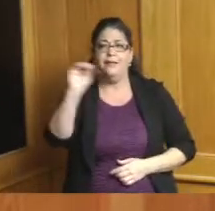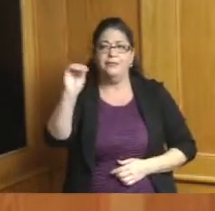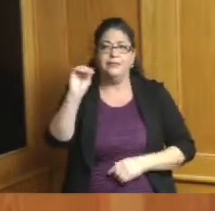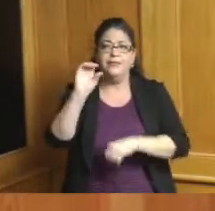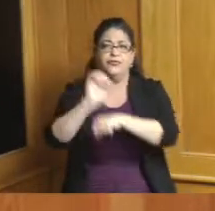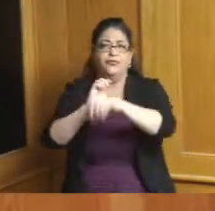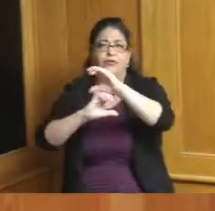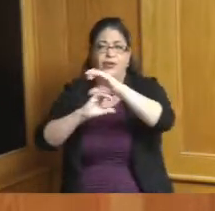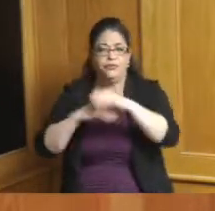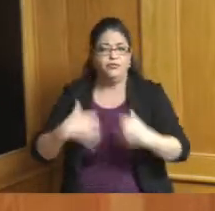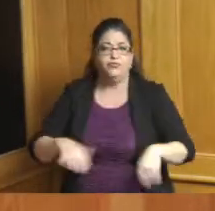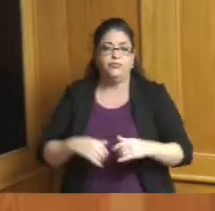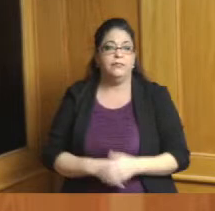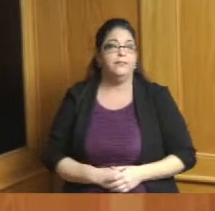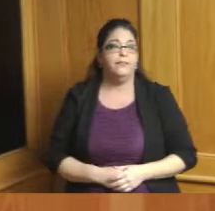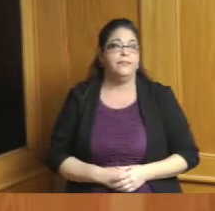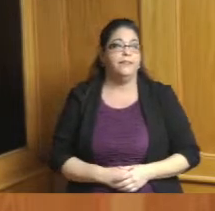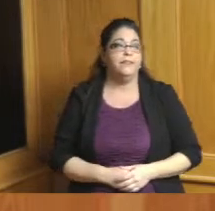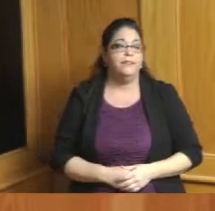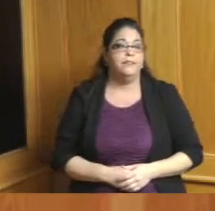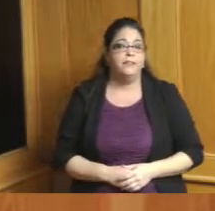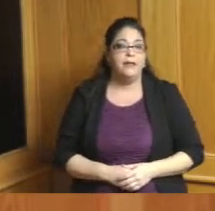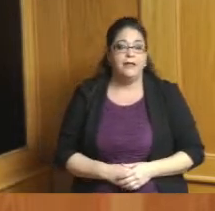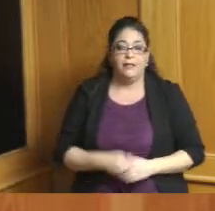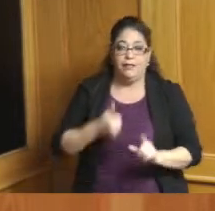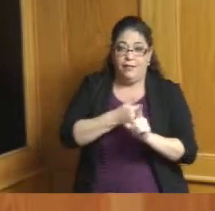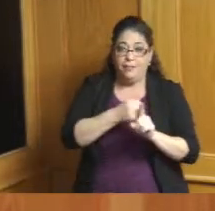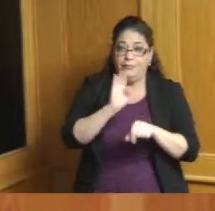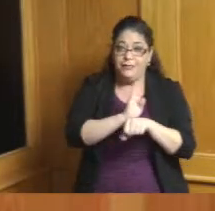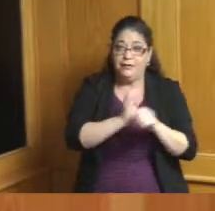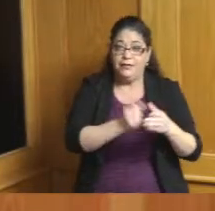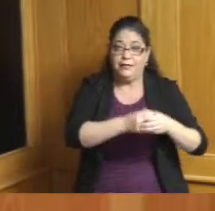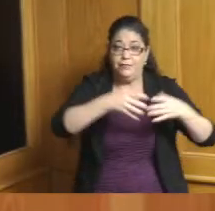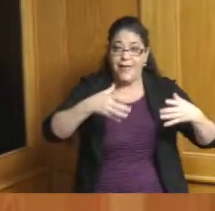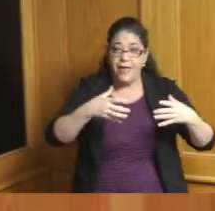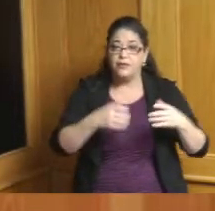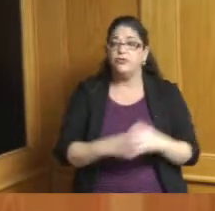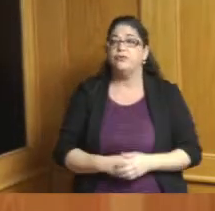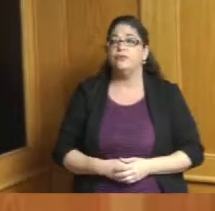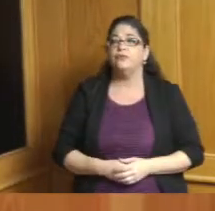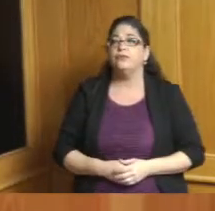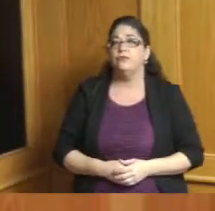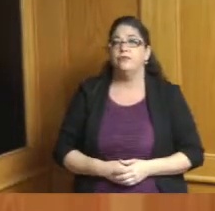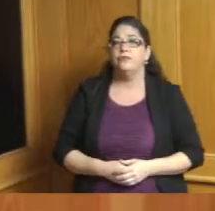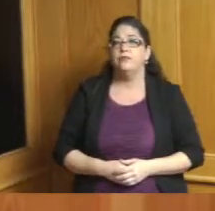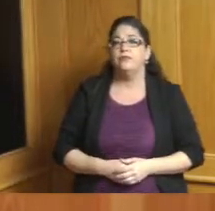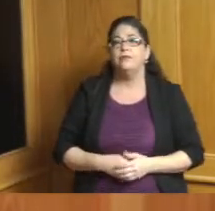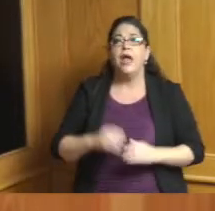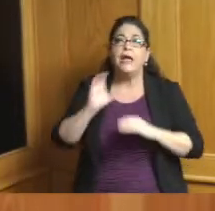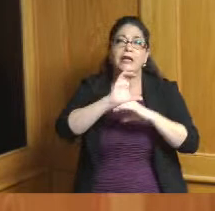and expansion there are so many elements of construction this may be not real technical but